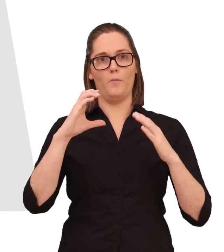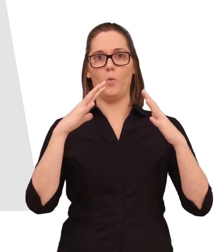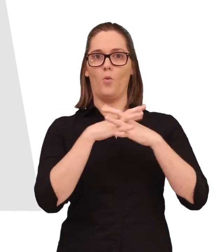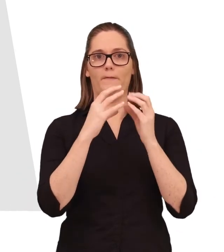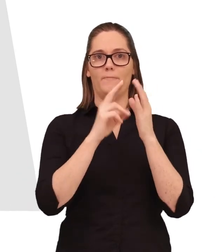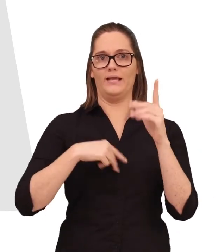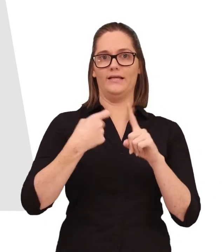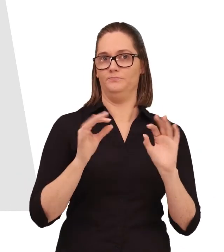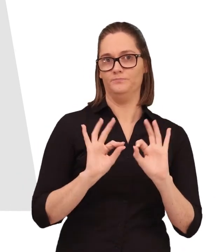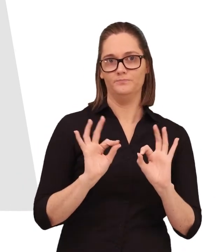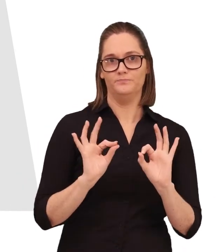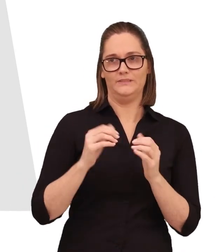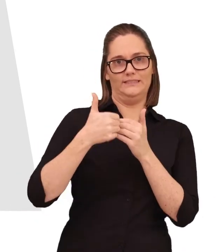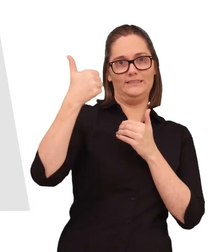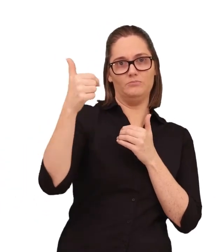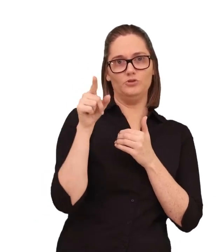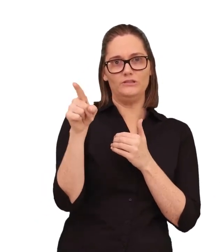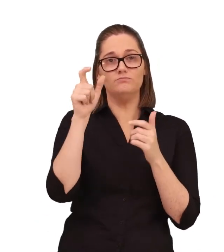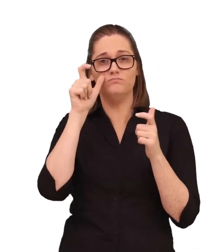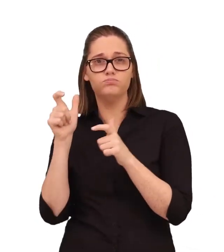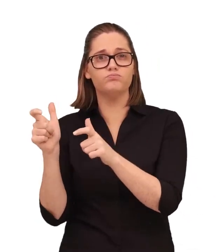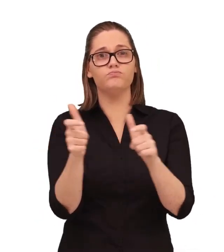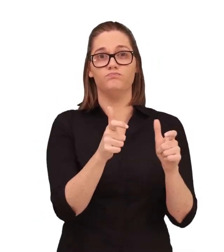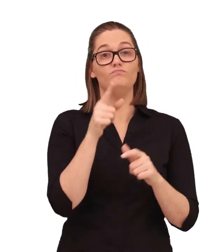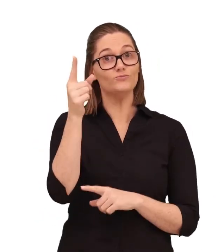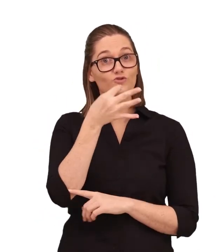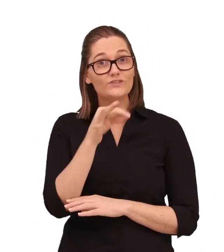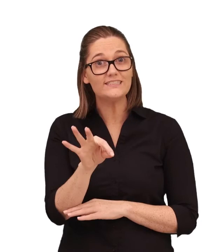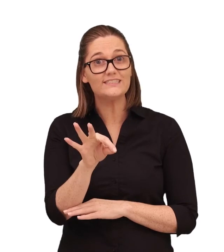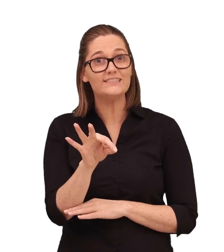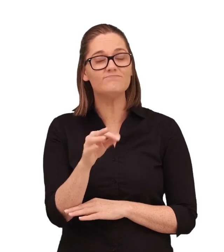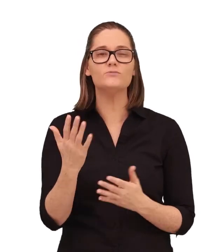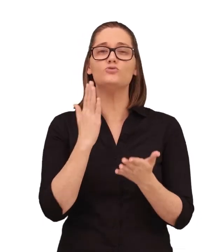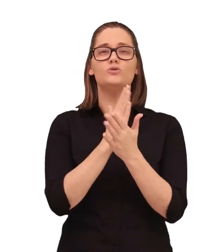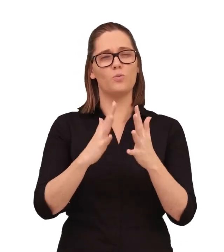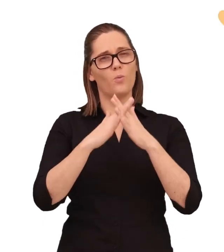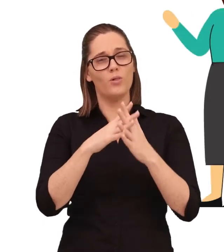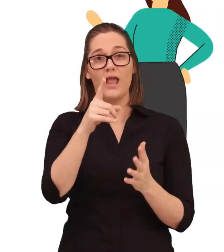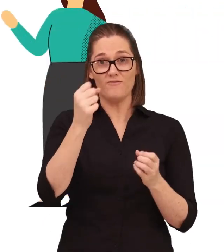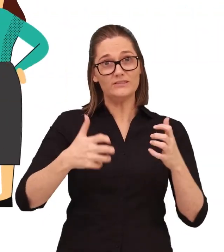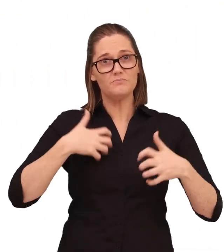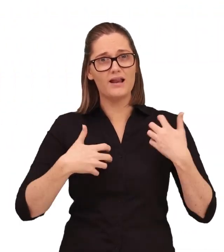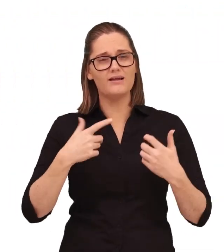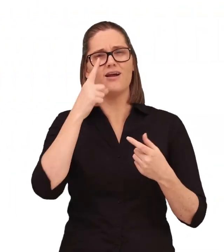and their service is free to use by telling us when you're unhappy it helps us build